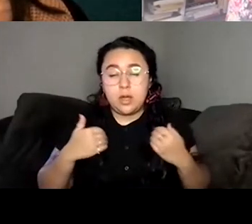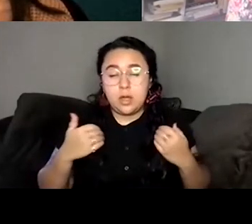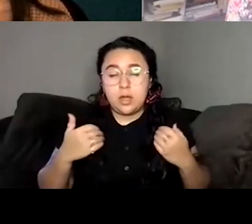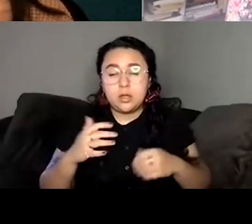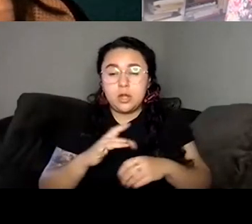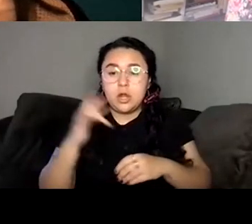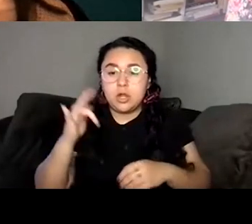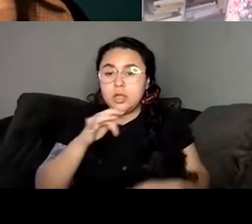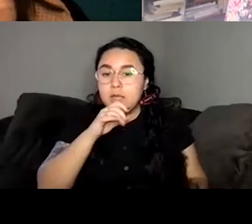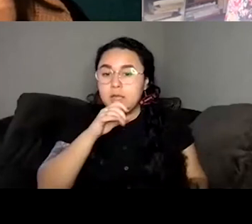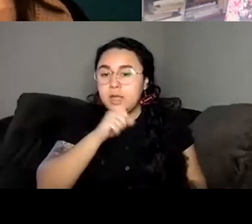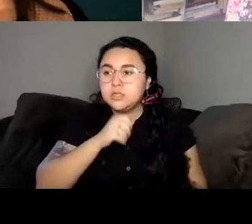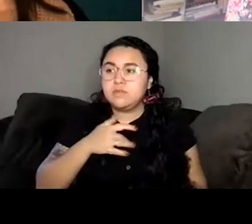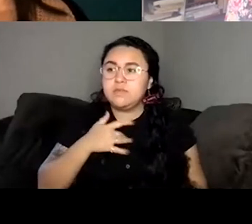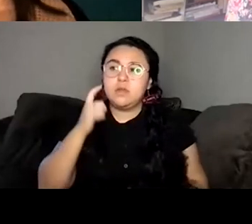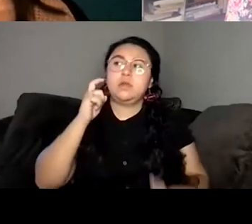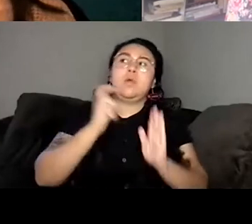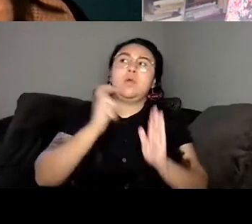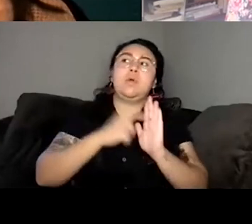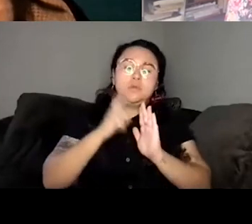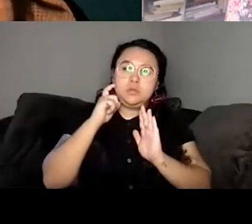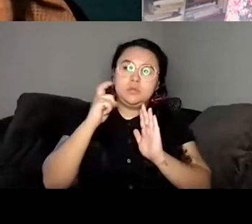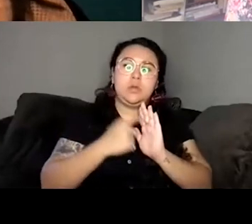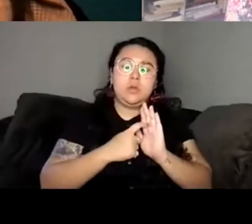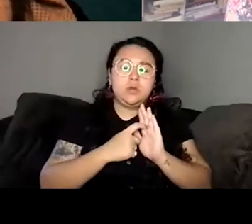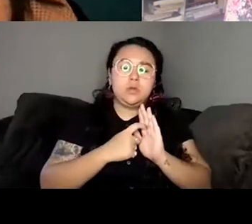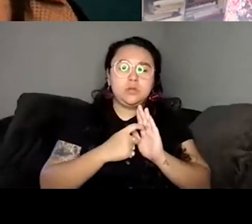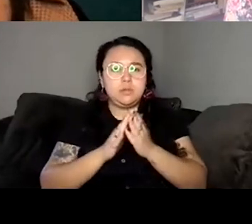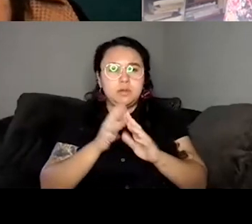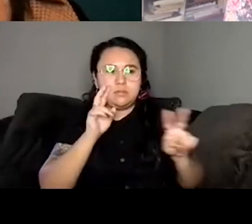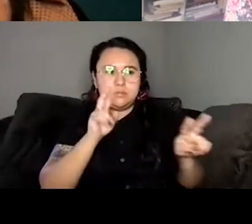begin to feel very observant because you're feeling vigilant about when that situation